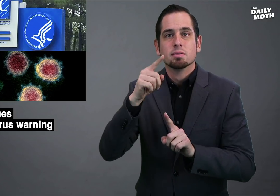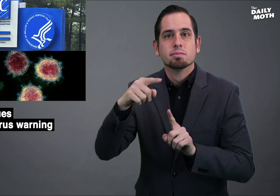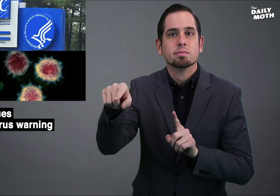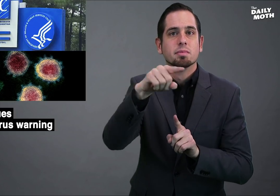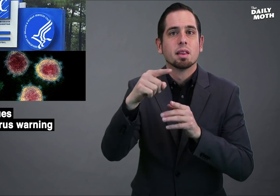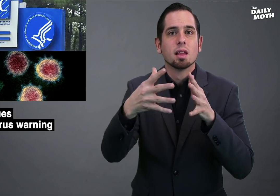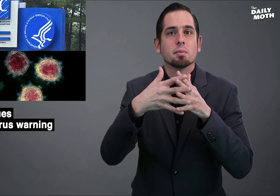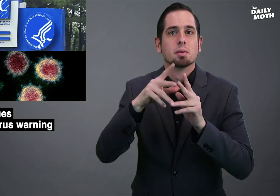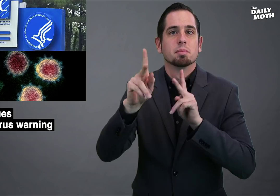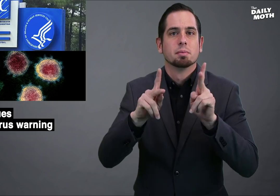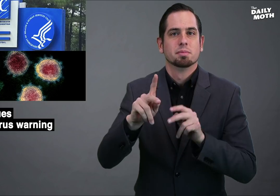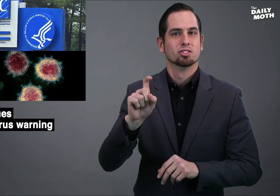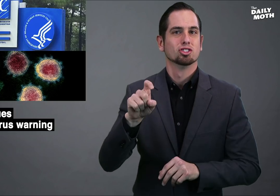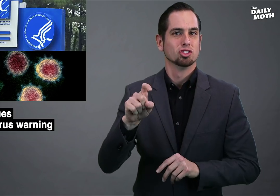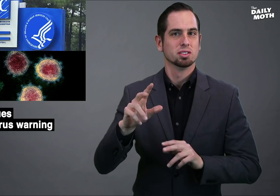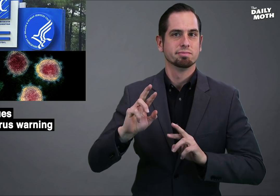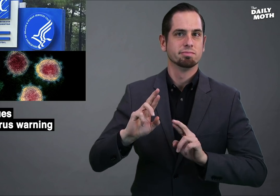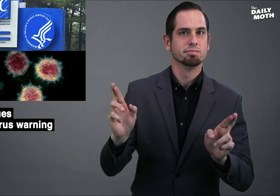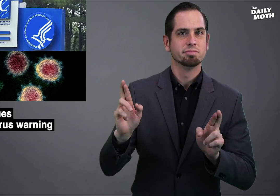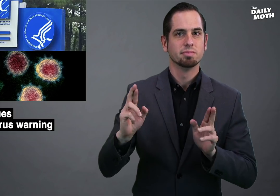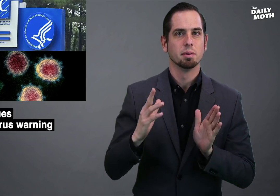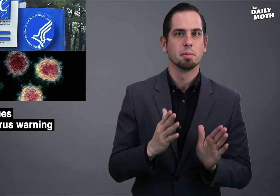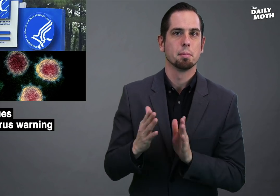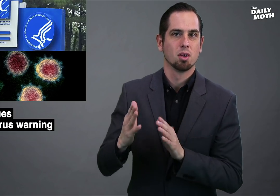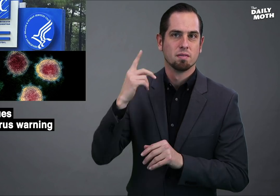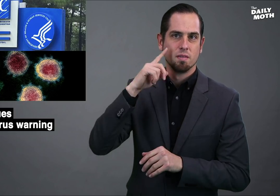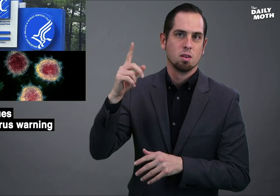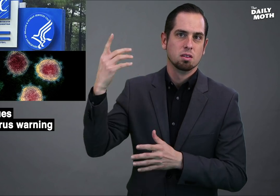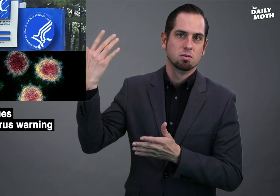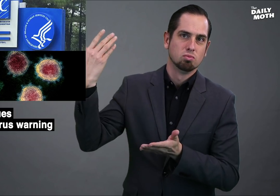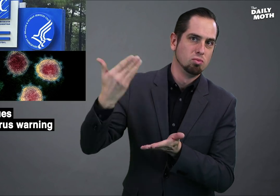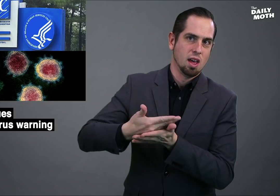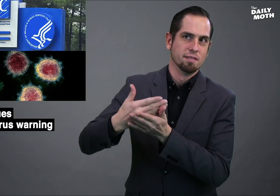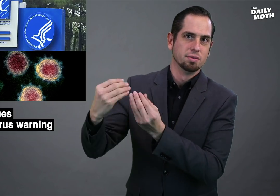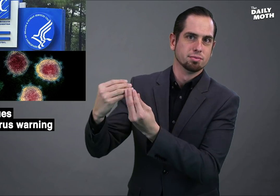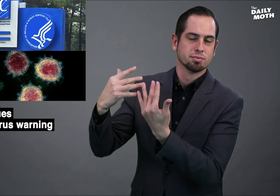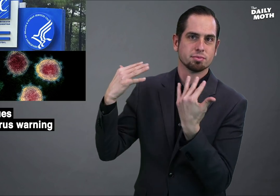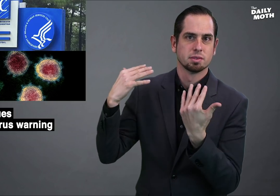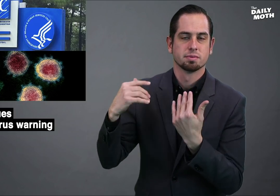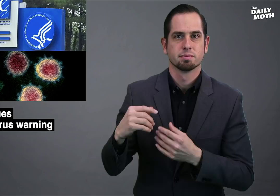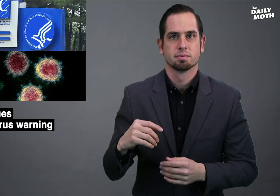Americans should be prepared for its arrival.